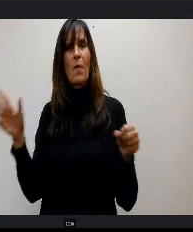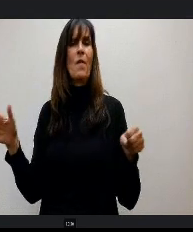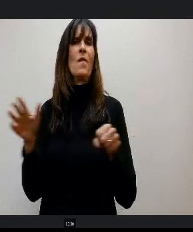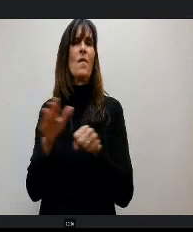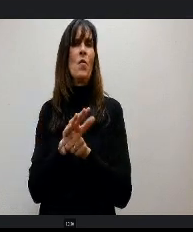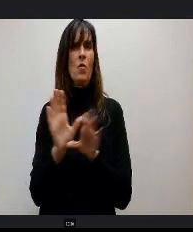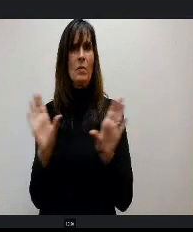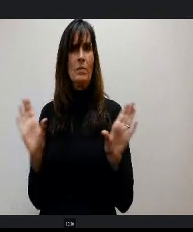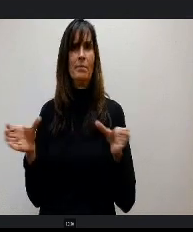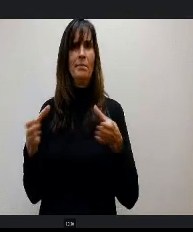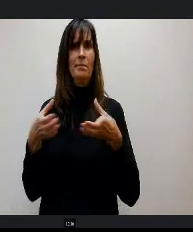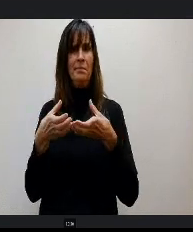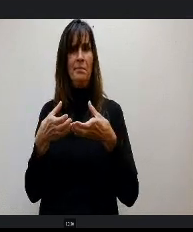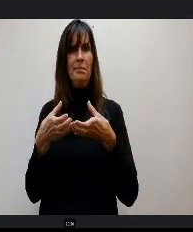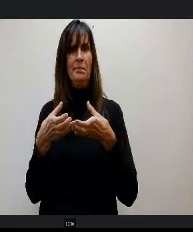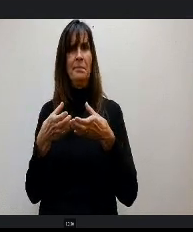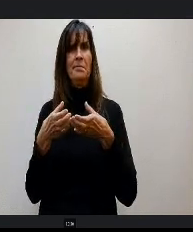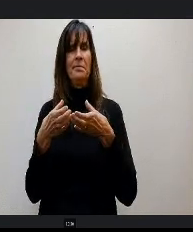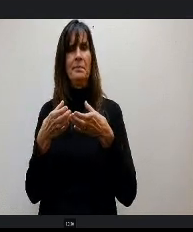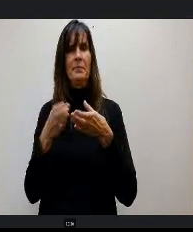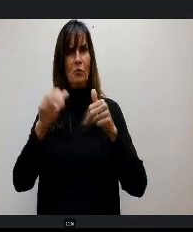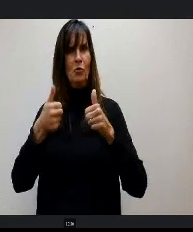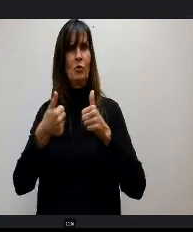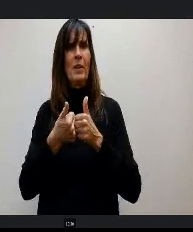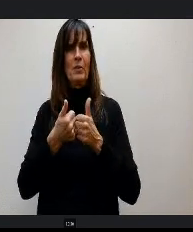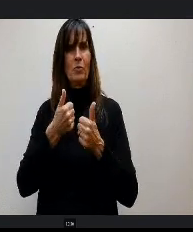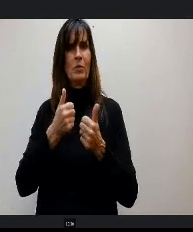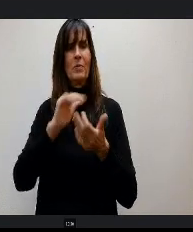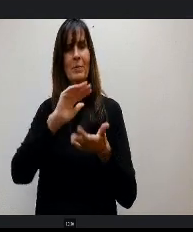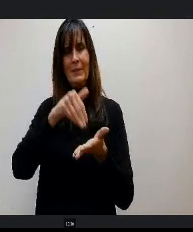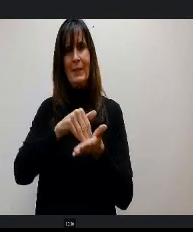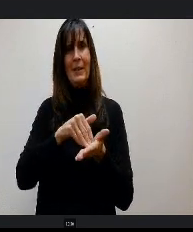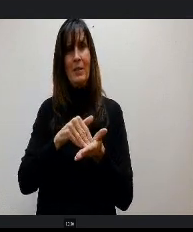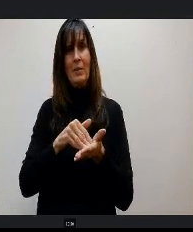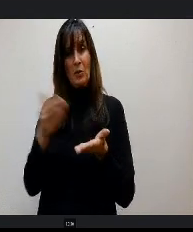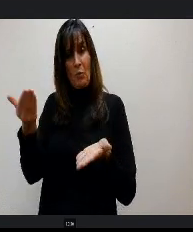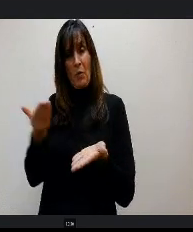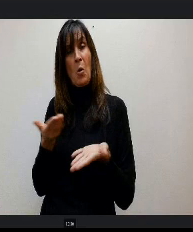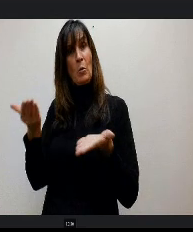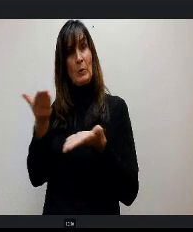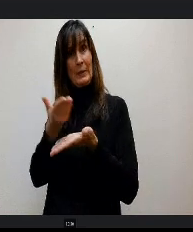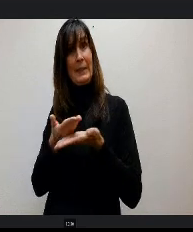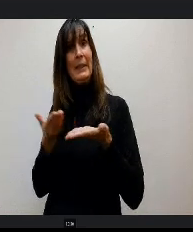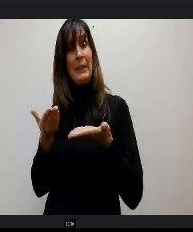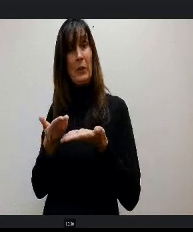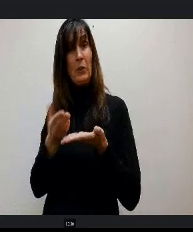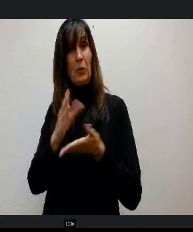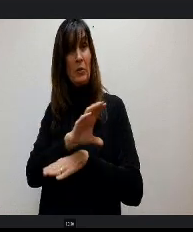s to host the conference this year at our center here in color Springs in District 20 and so one of the events of